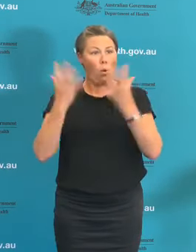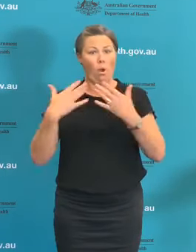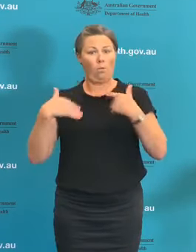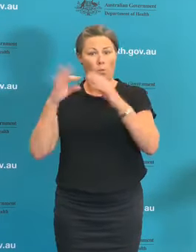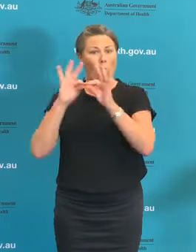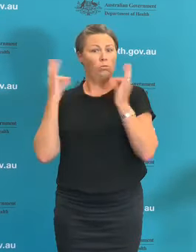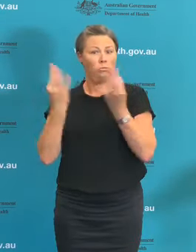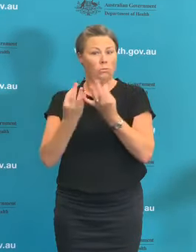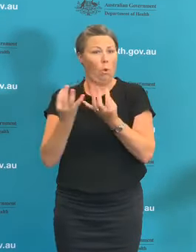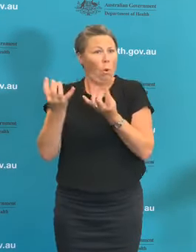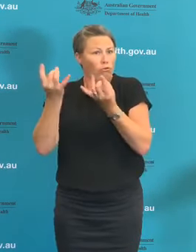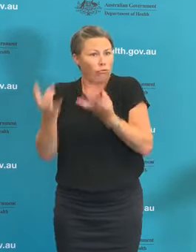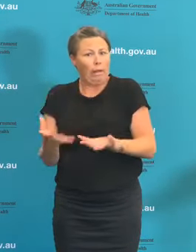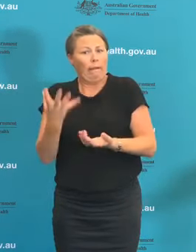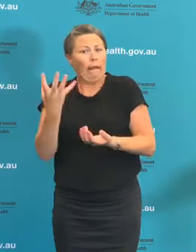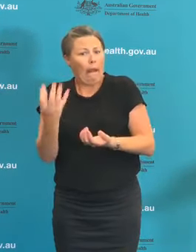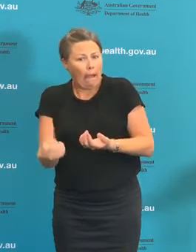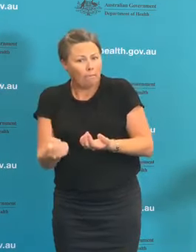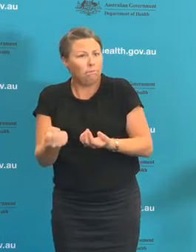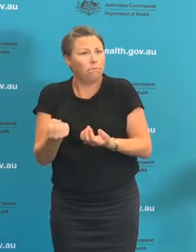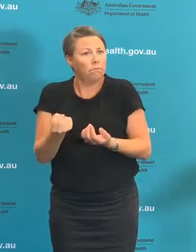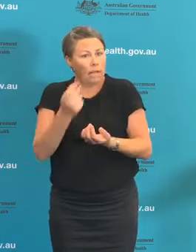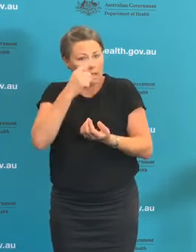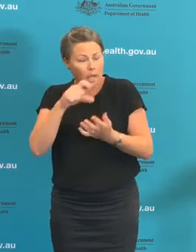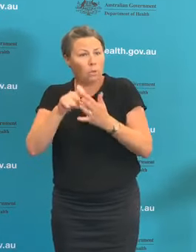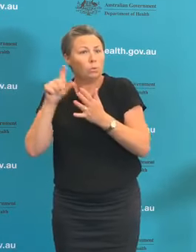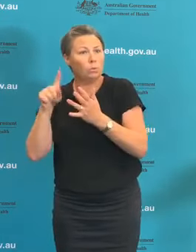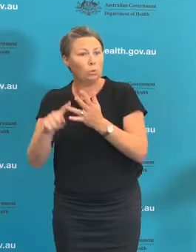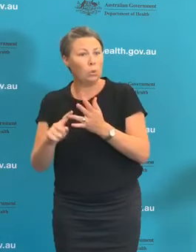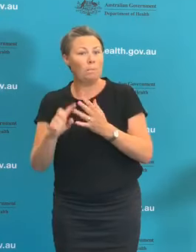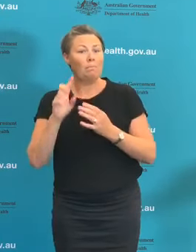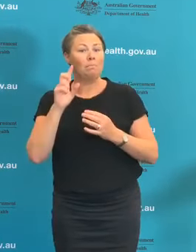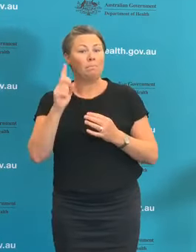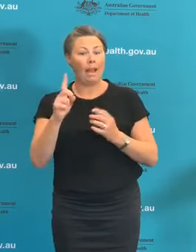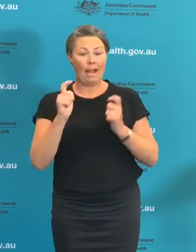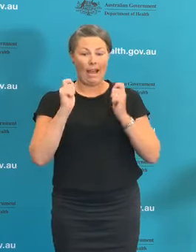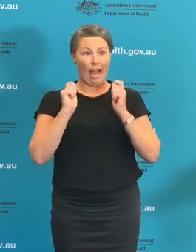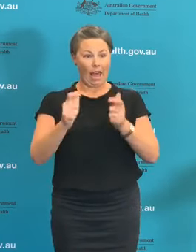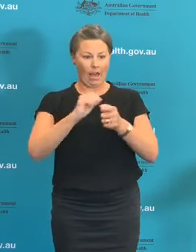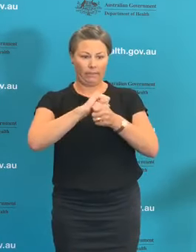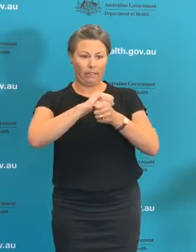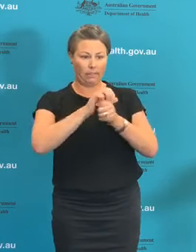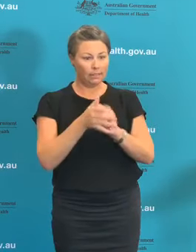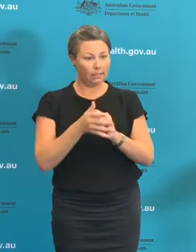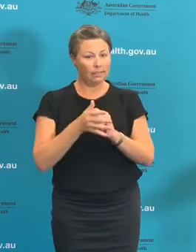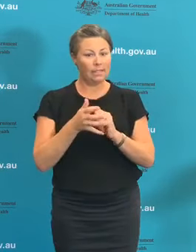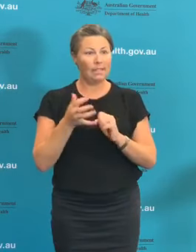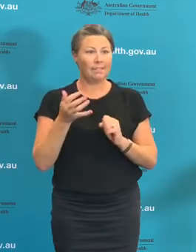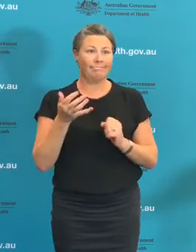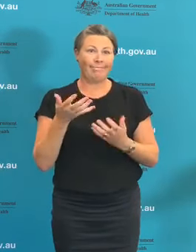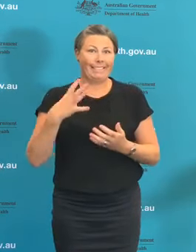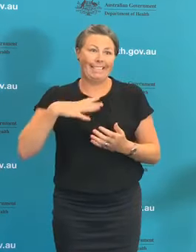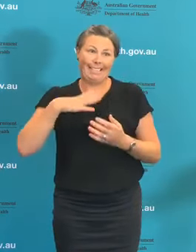particular pandemic, is as you know going to be the subject of a a lot of